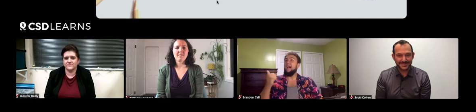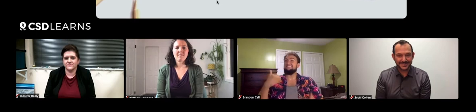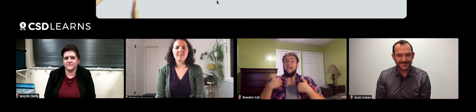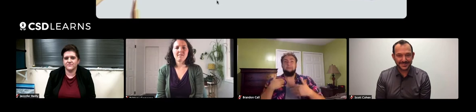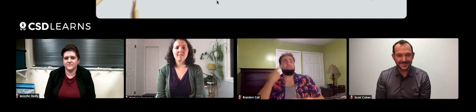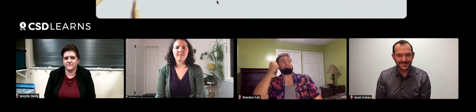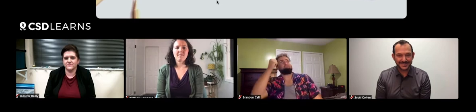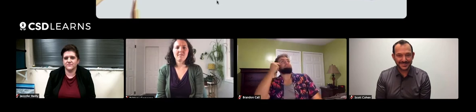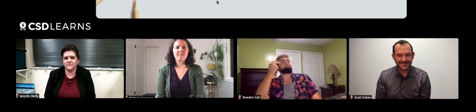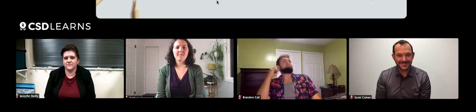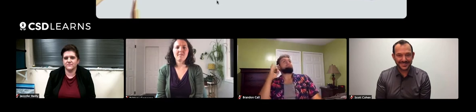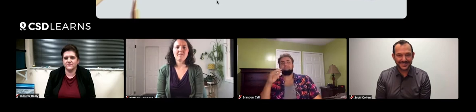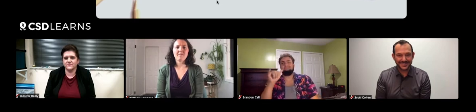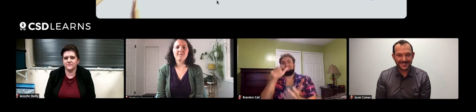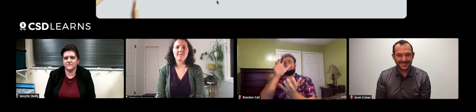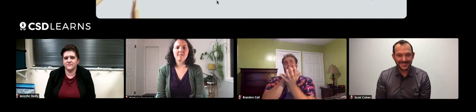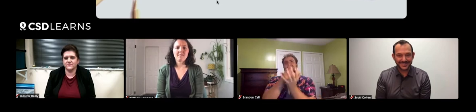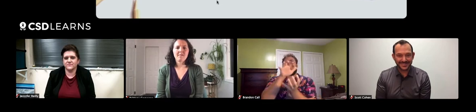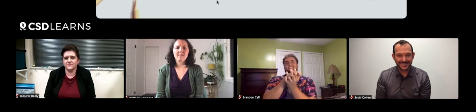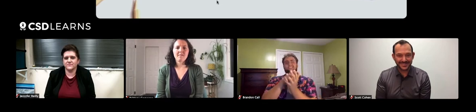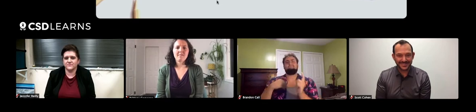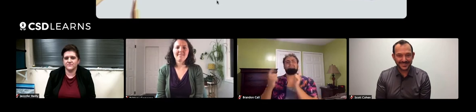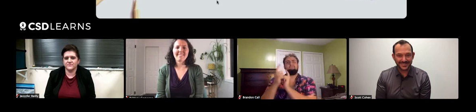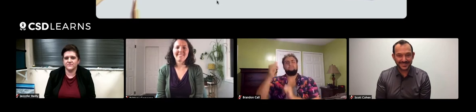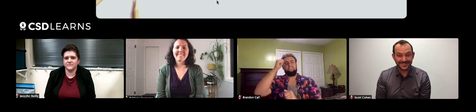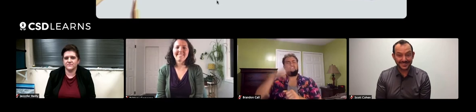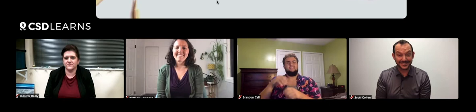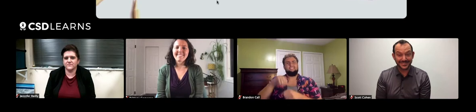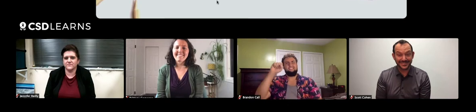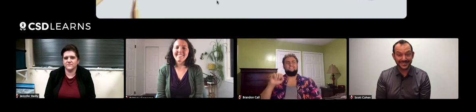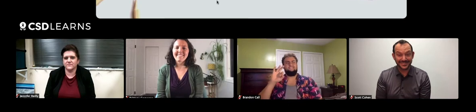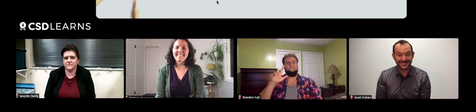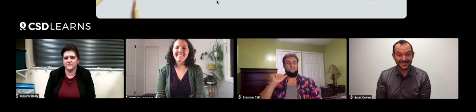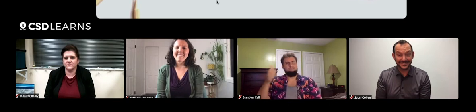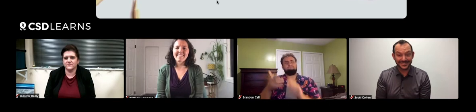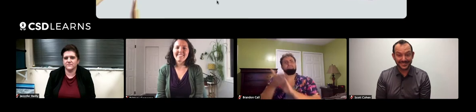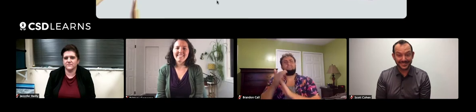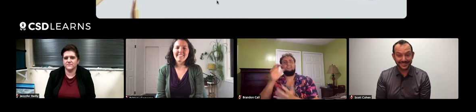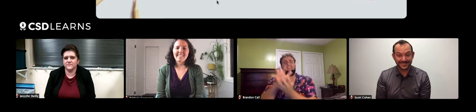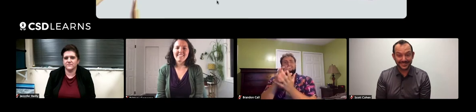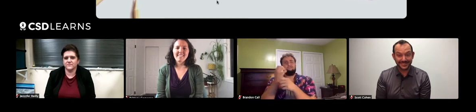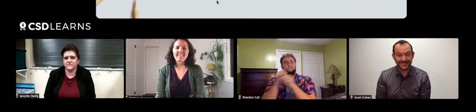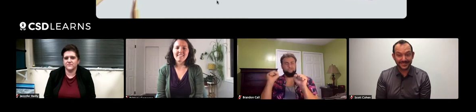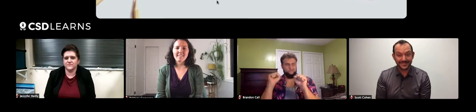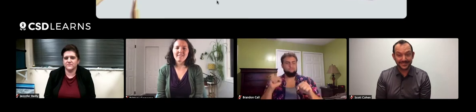The best memory I have is probably being with alligators. I met a gentleman in South Florida that ran an alligator shelter.